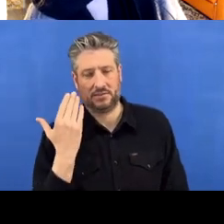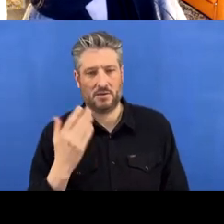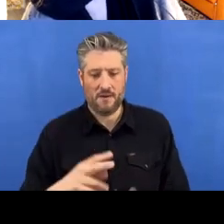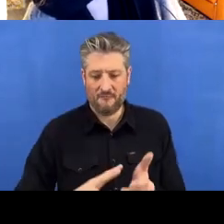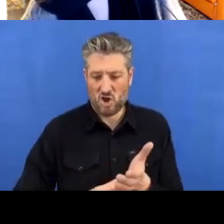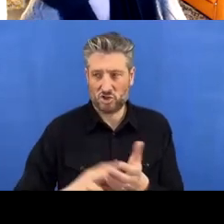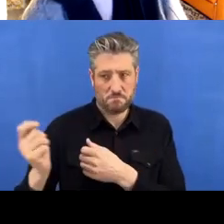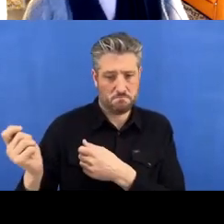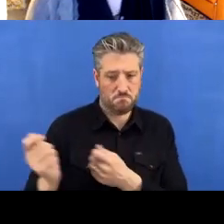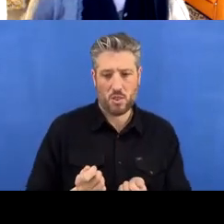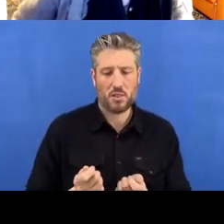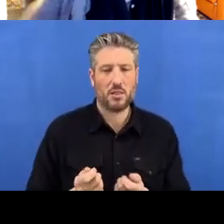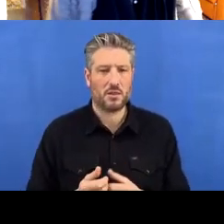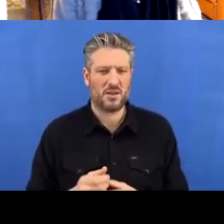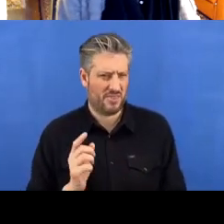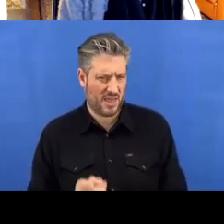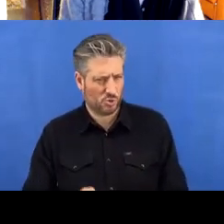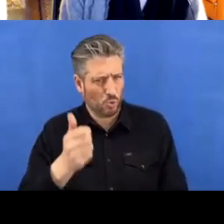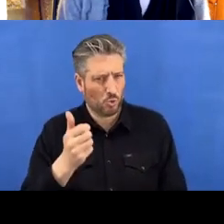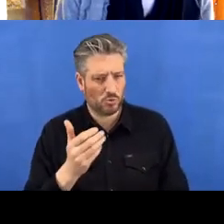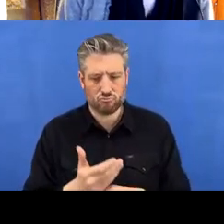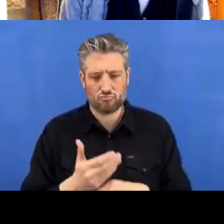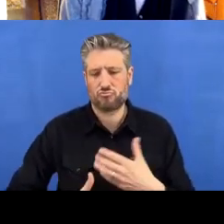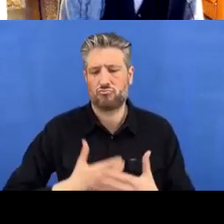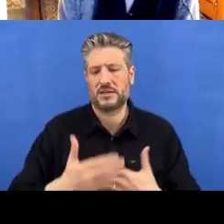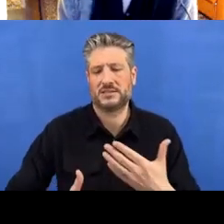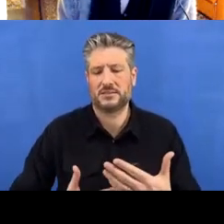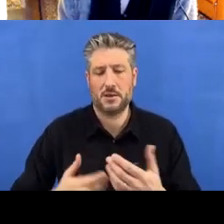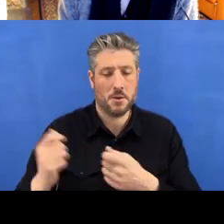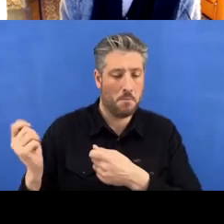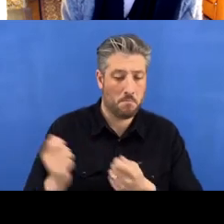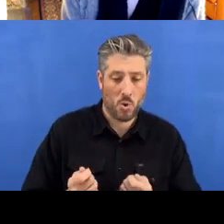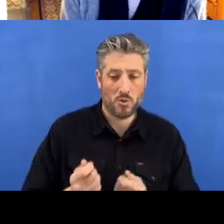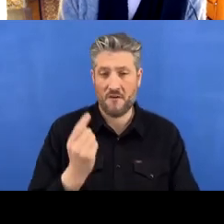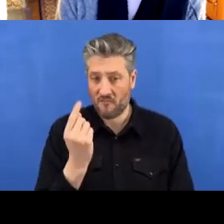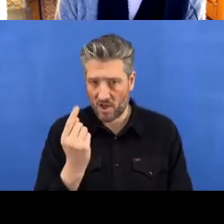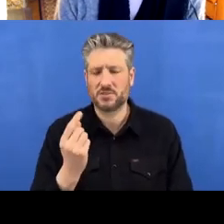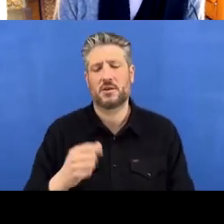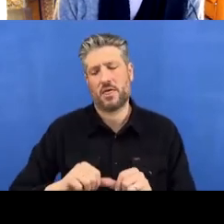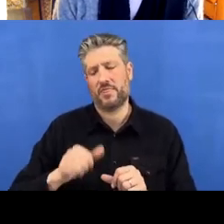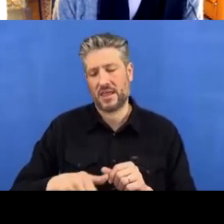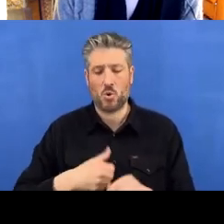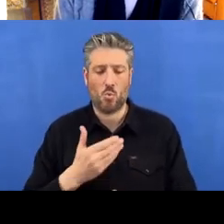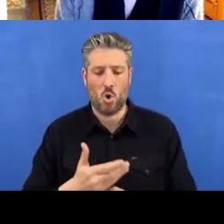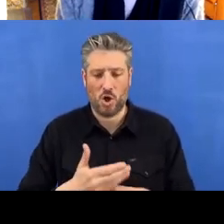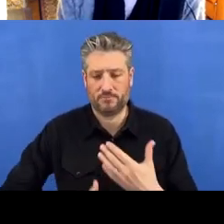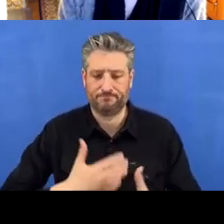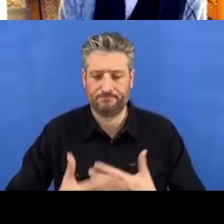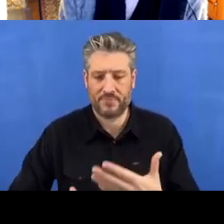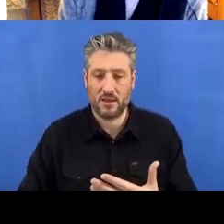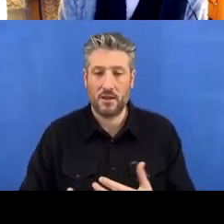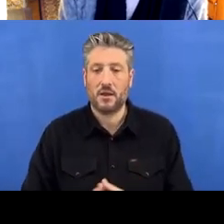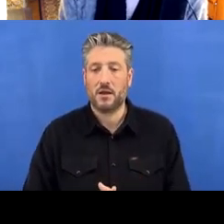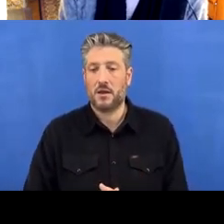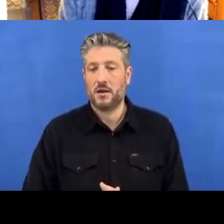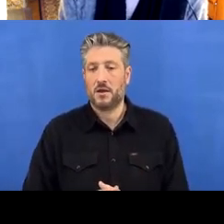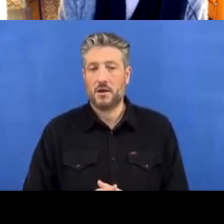try to pull first before you carry on working on a collaborative project. ‘Forking’ is making a copy in the cloud.